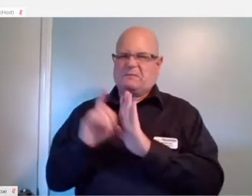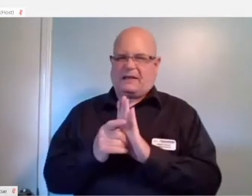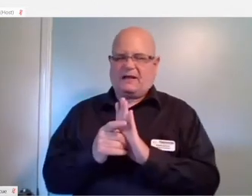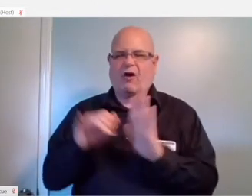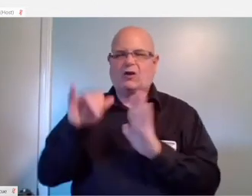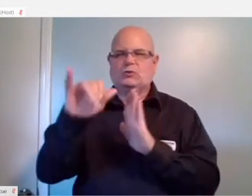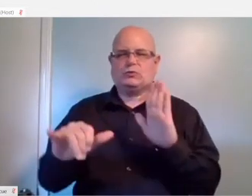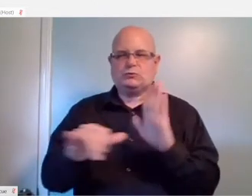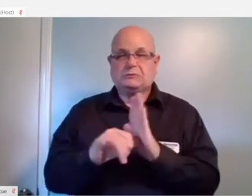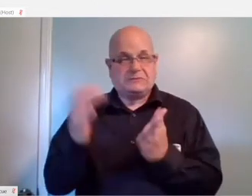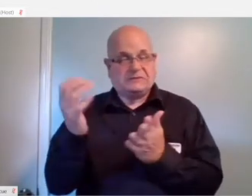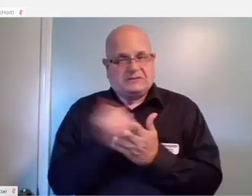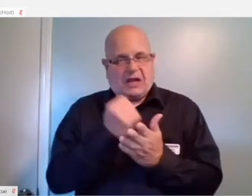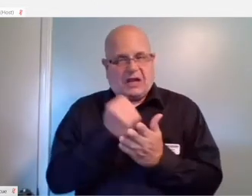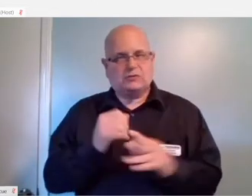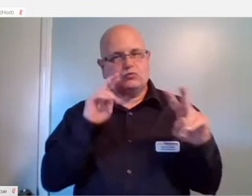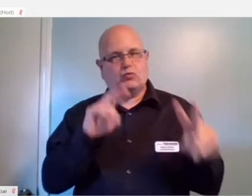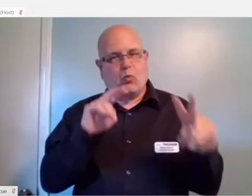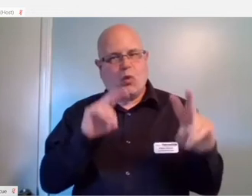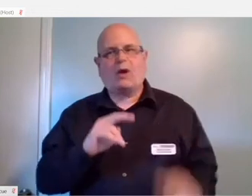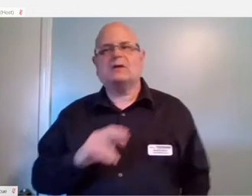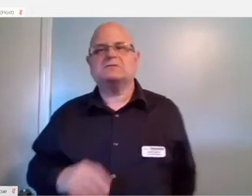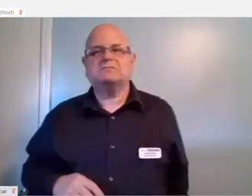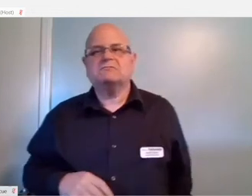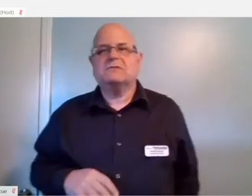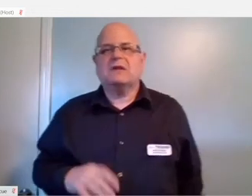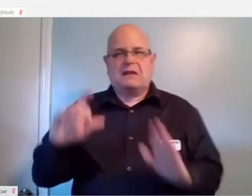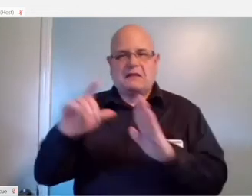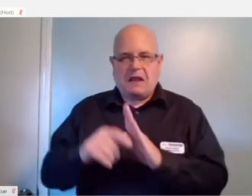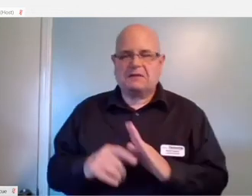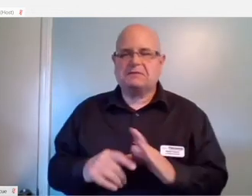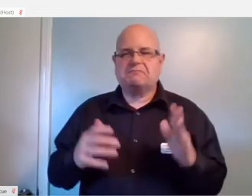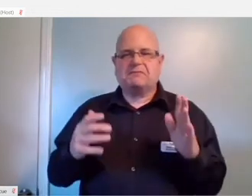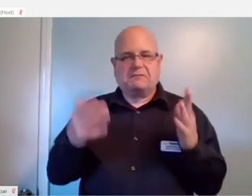If you get a chance to check that out after the presentation today, I think you'll really